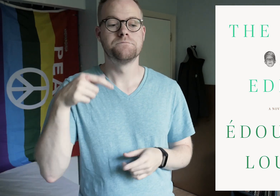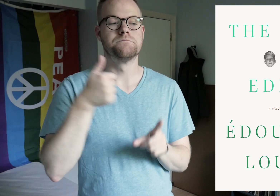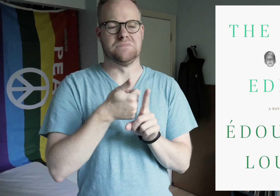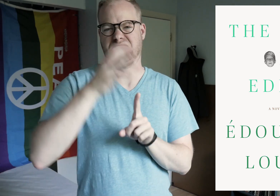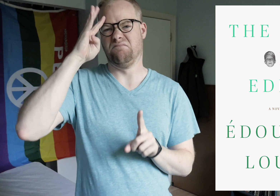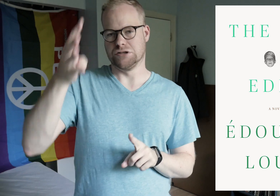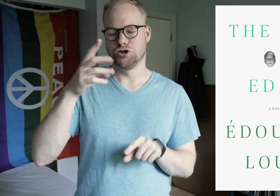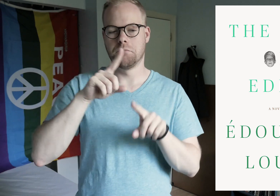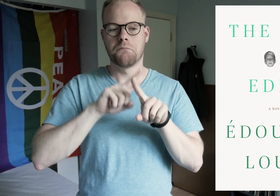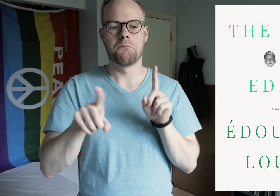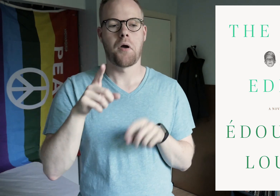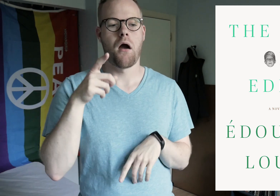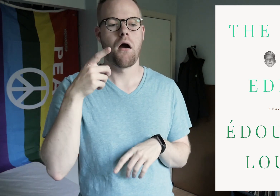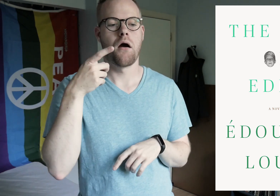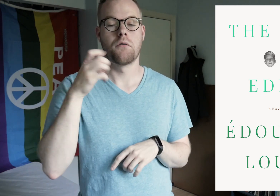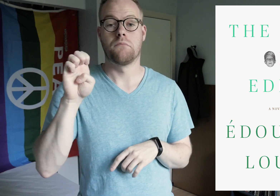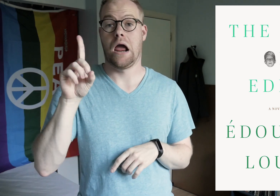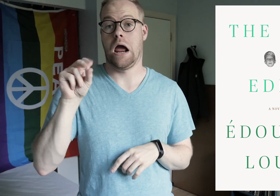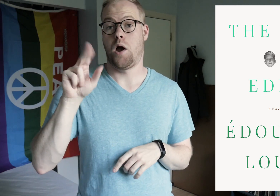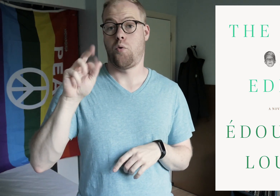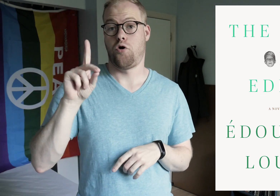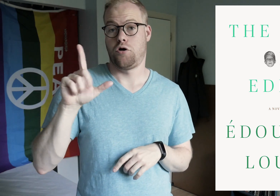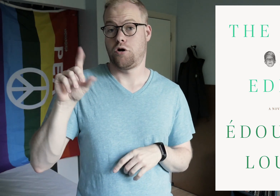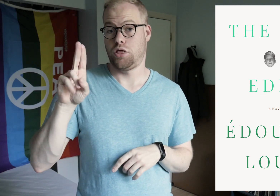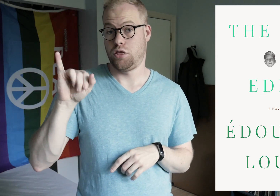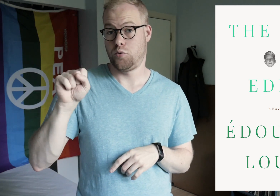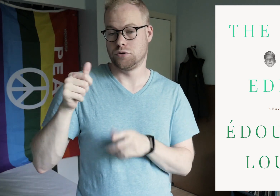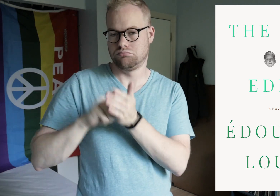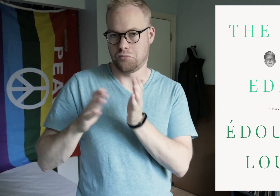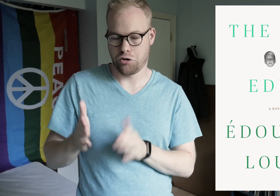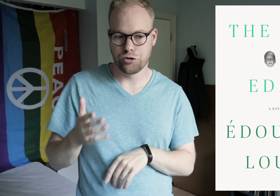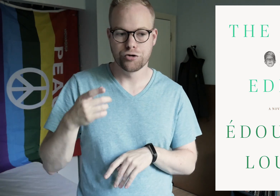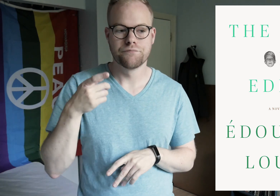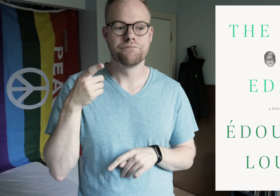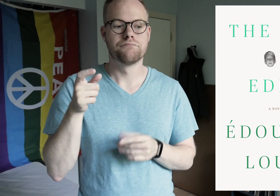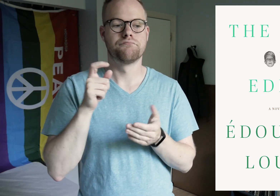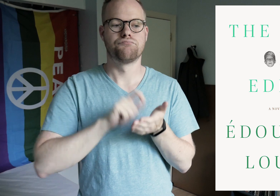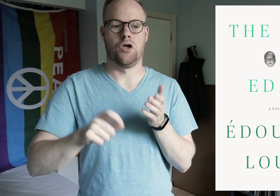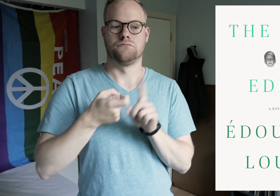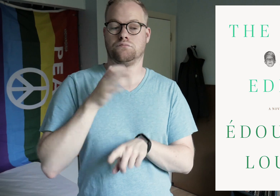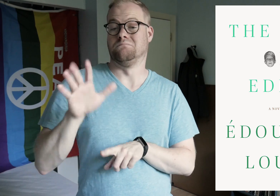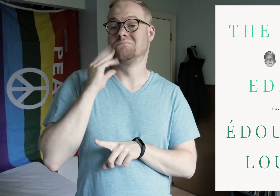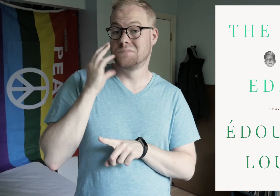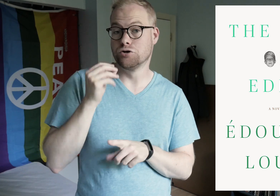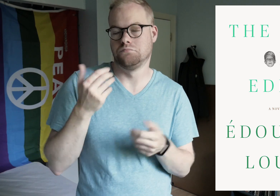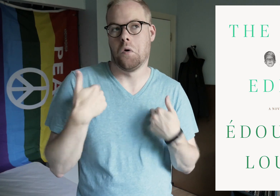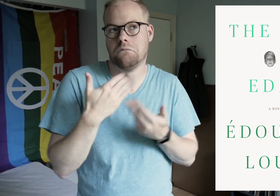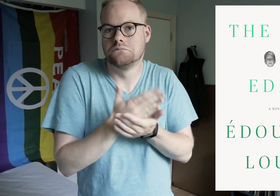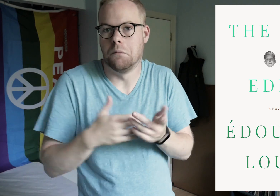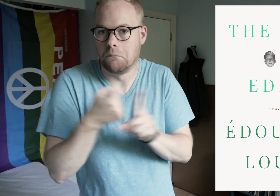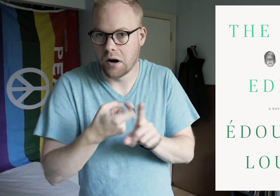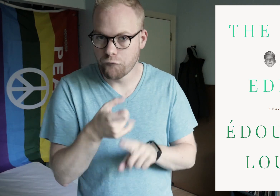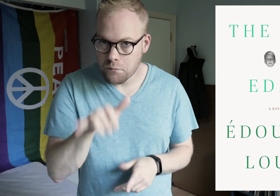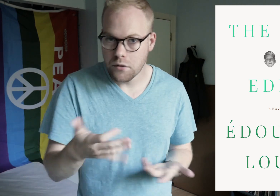This is fiction, but Édouard Louis writes from his own experience, so there’s some impact from that.